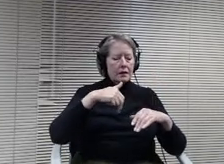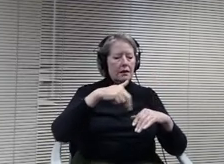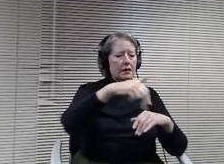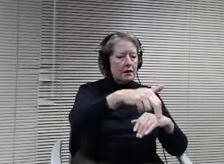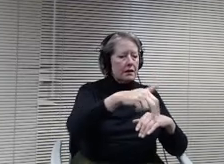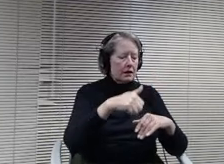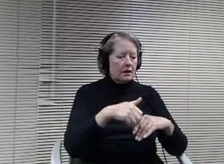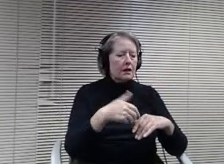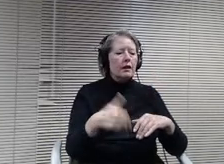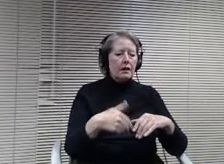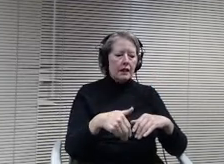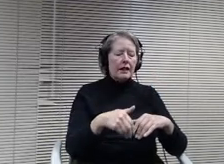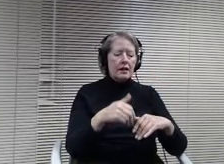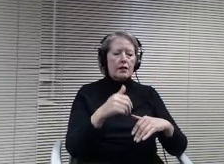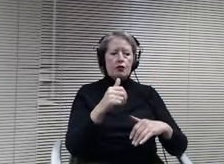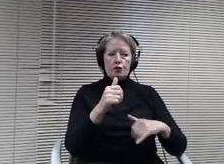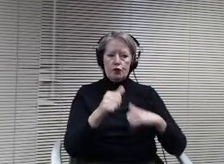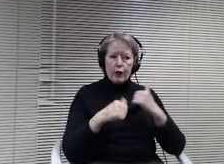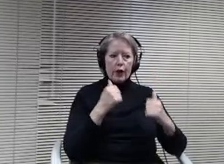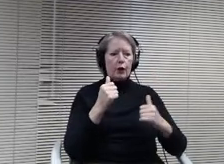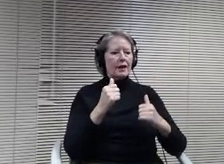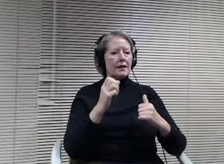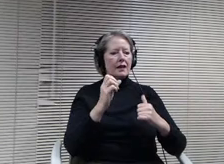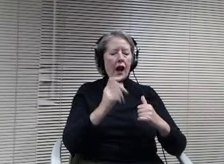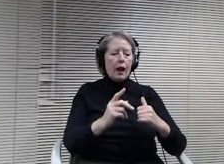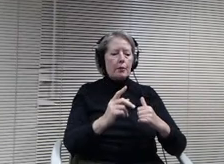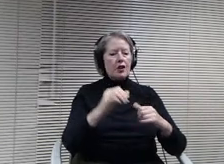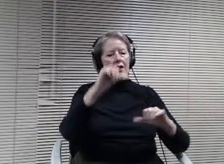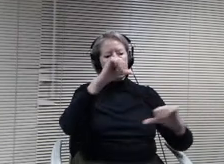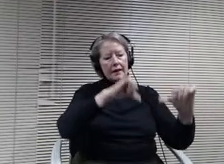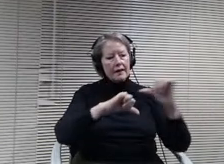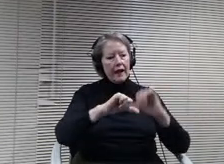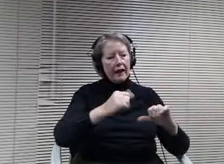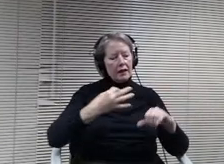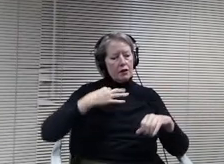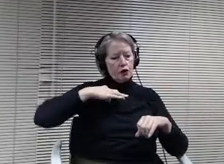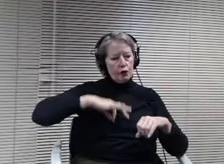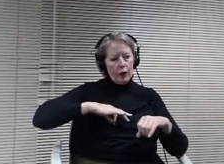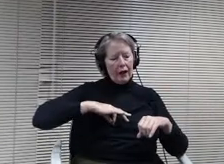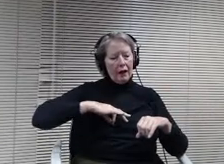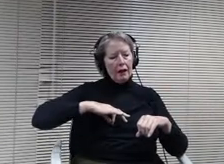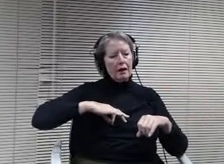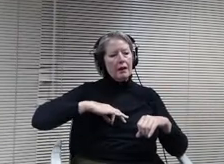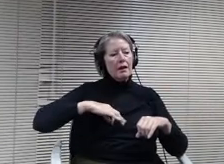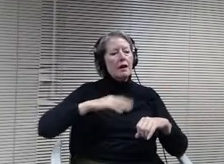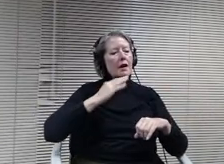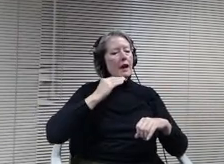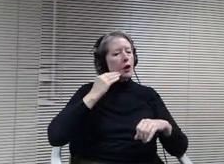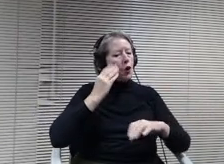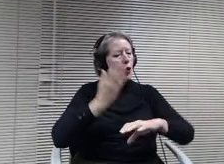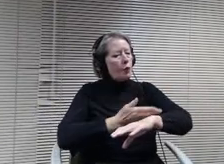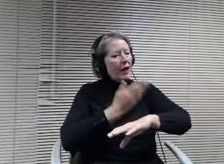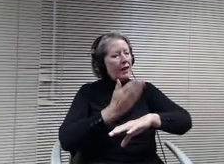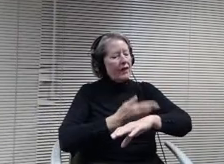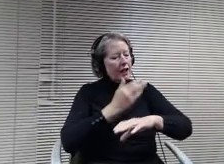through this. And they are also receiving the home renovation class or two pieces. All the physics standards that they have